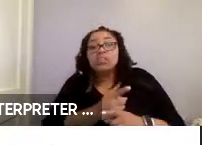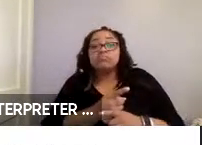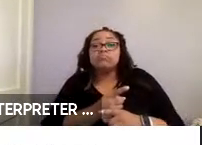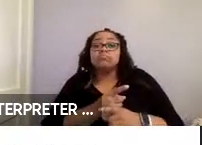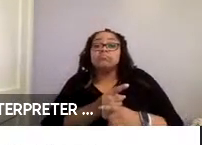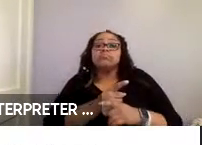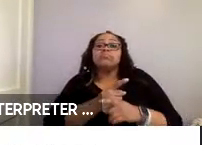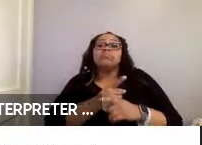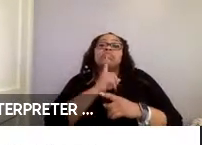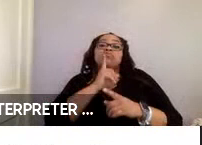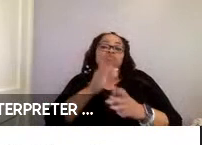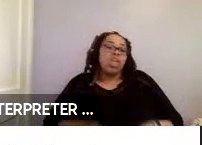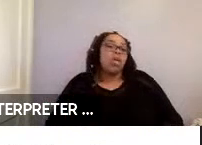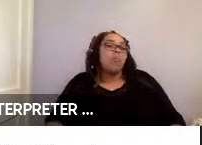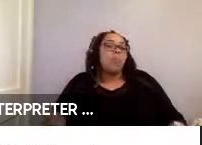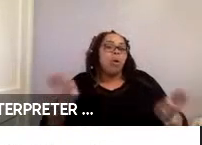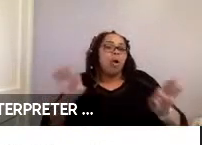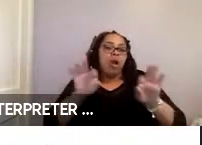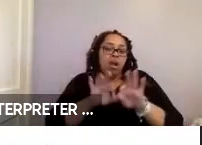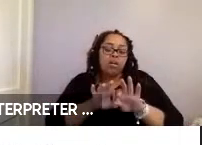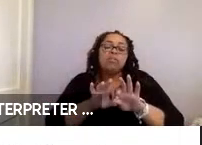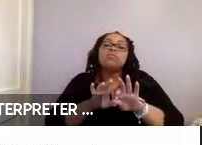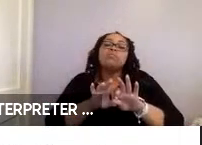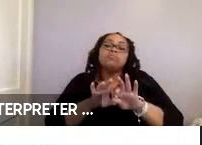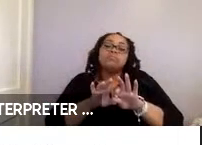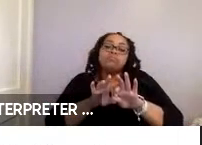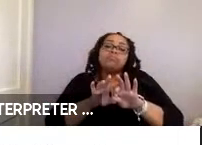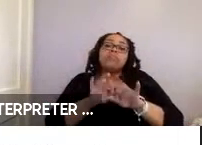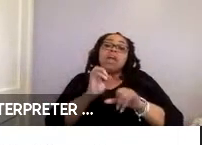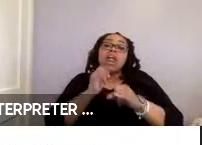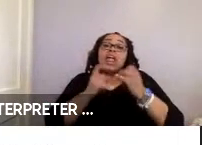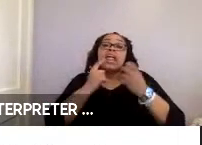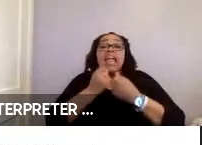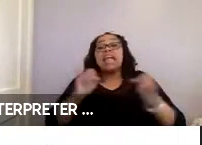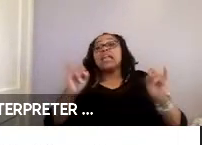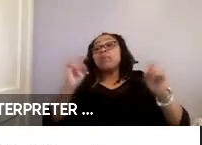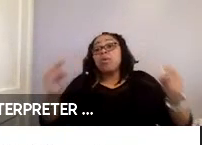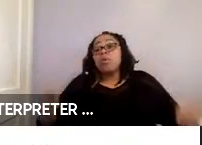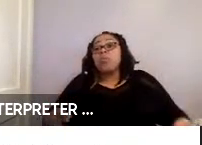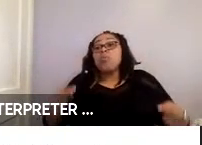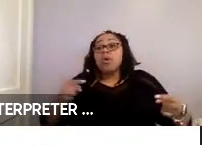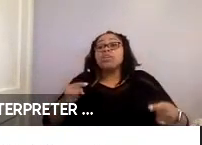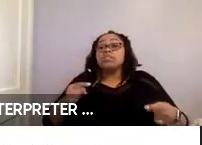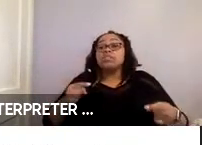will be really important. And finally, independent wheelchair securement requires significant